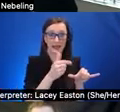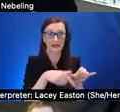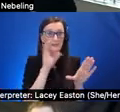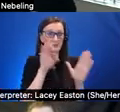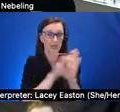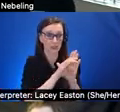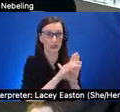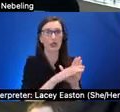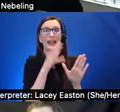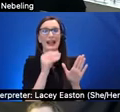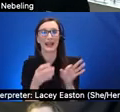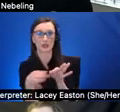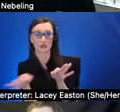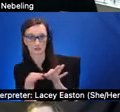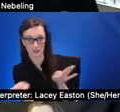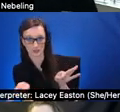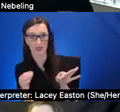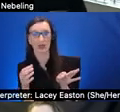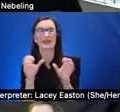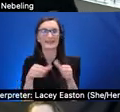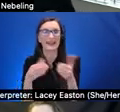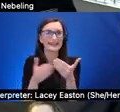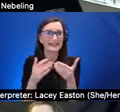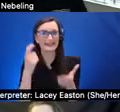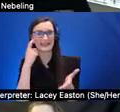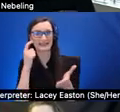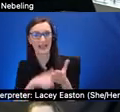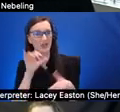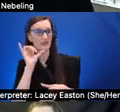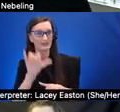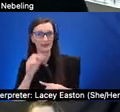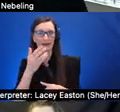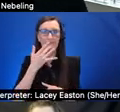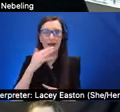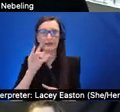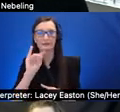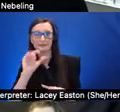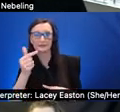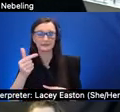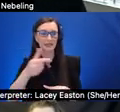and they aren't surprised or confused if you keep switching what you're writing or showing